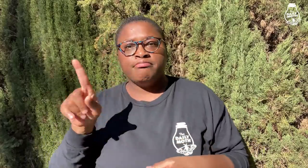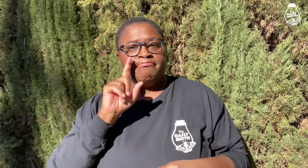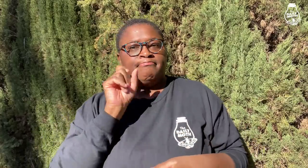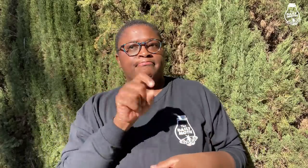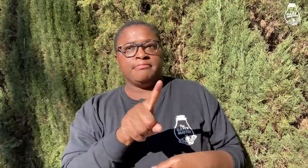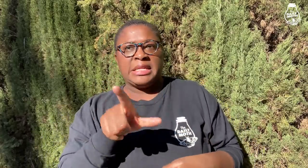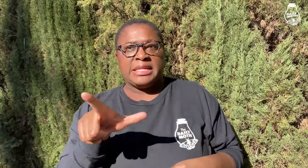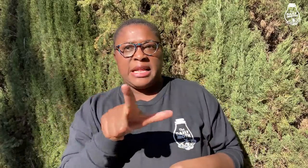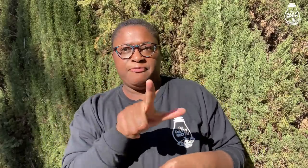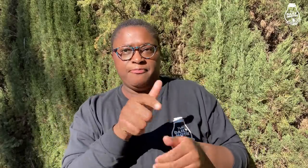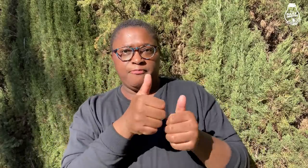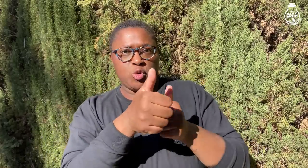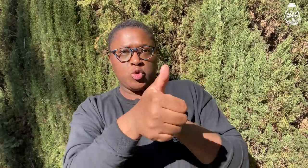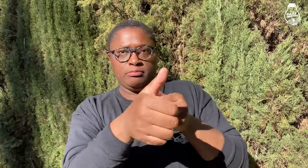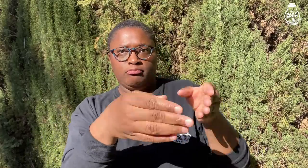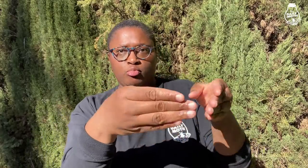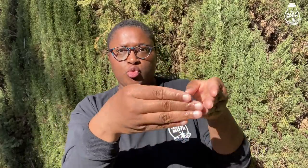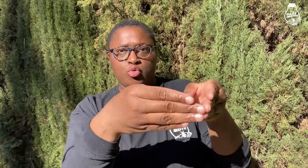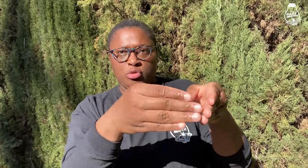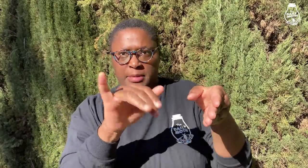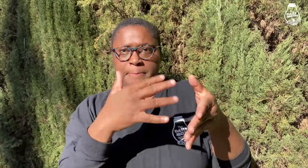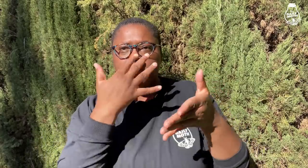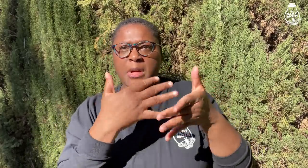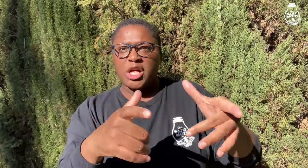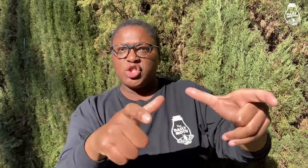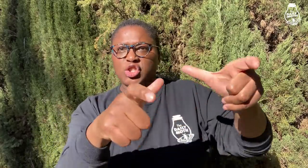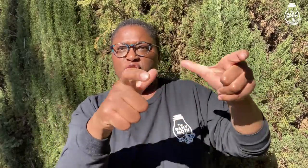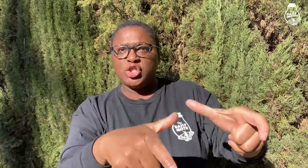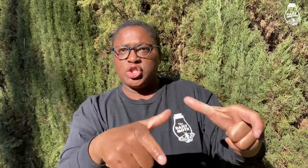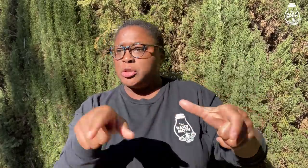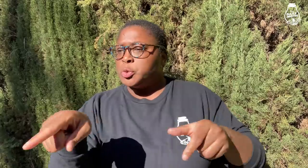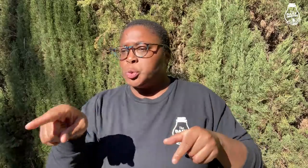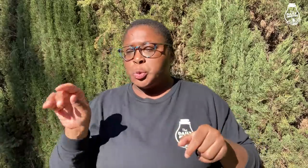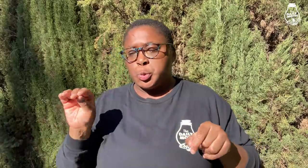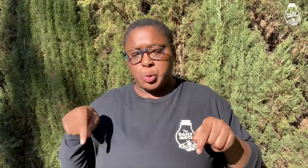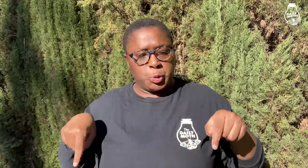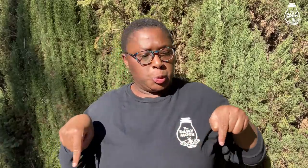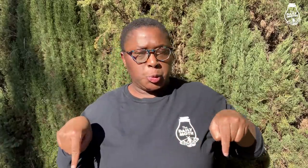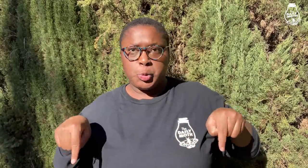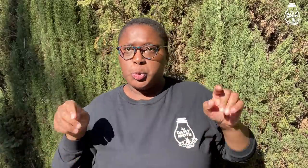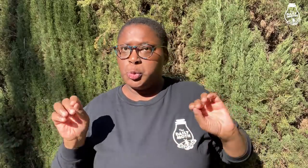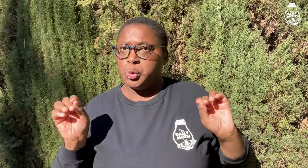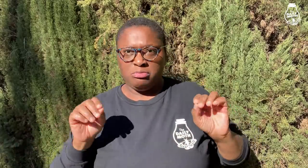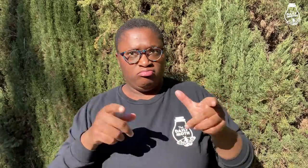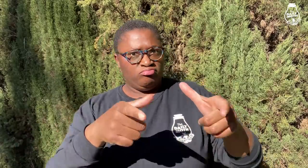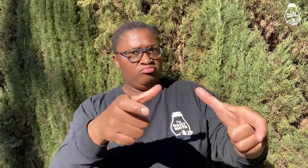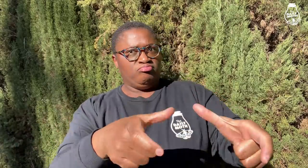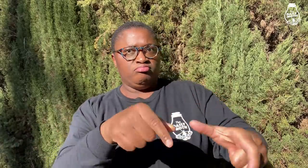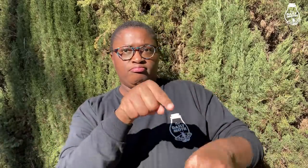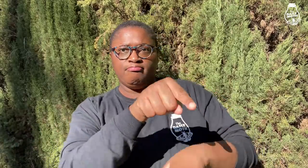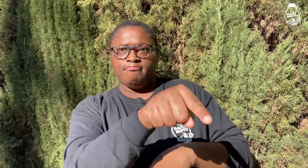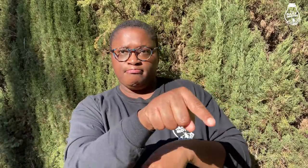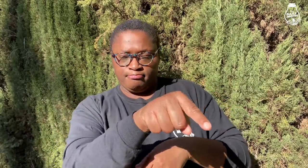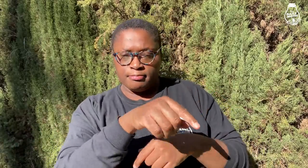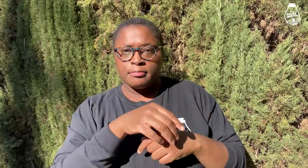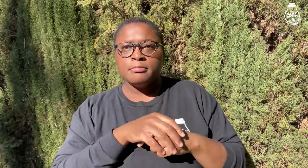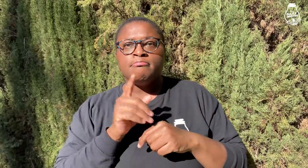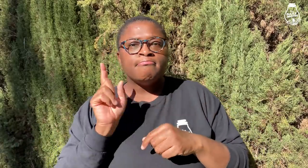She saw in the left corner a large area covered with blood. The other areas didn’t have blood.